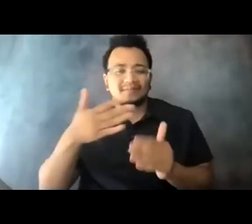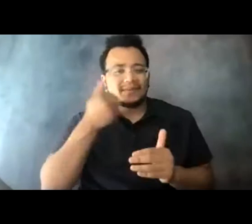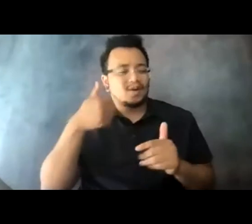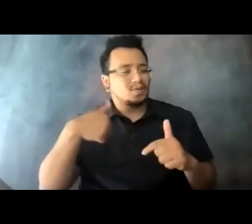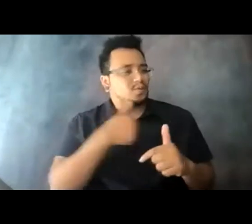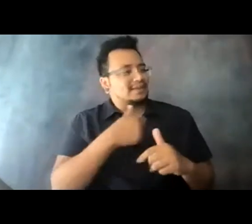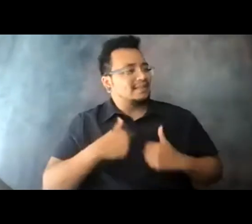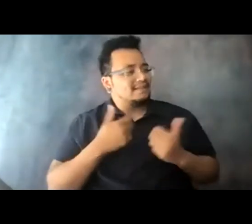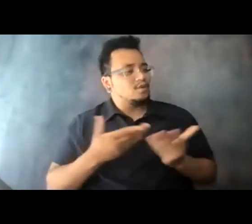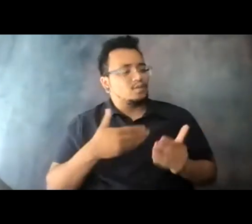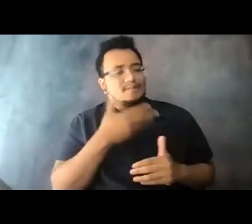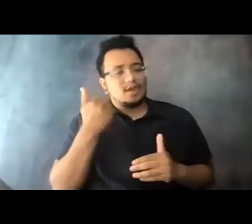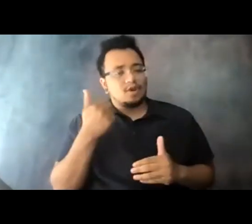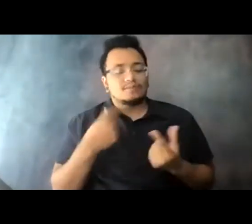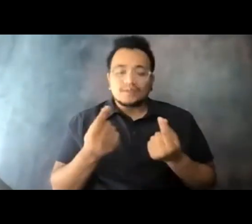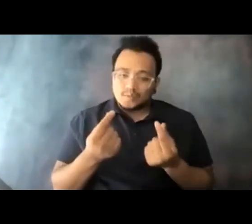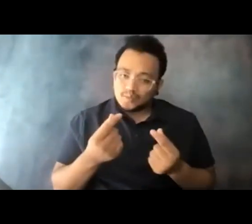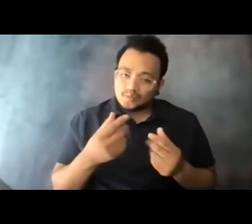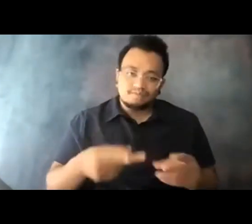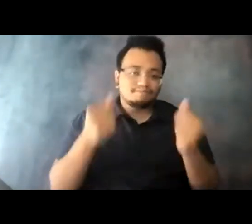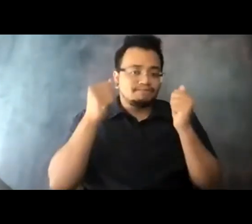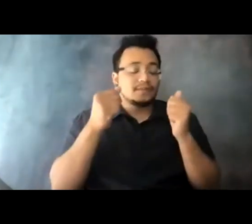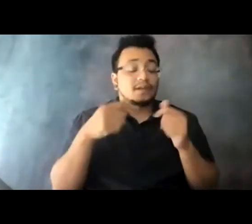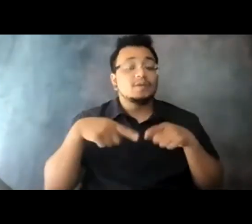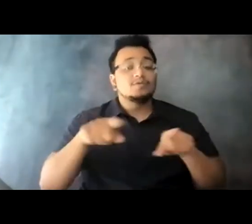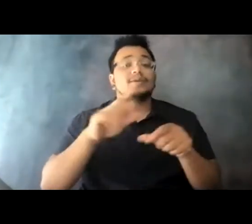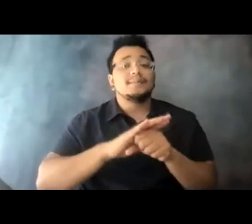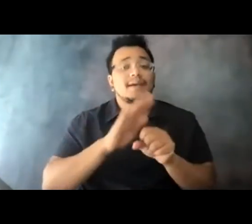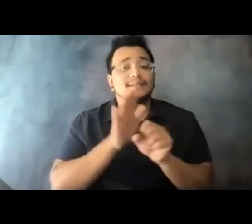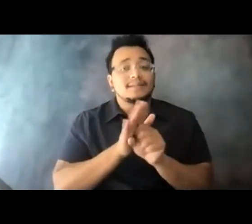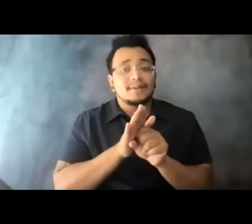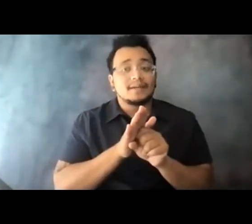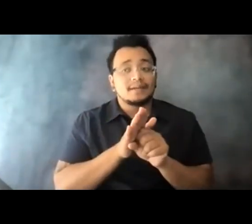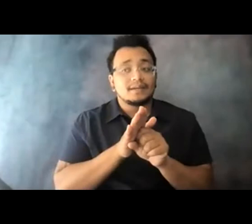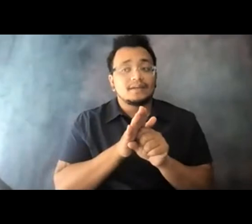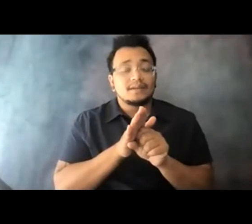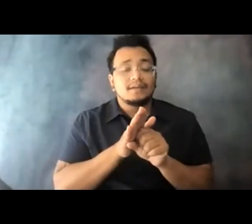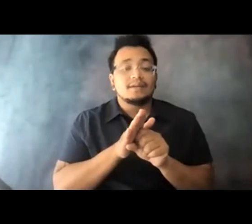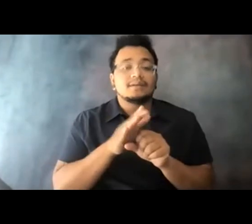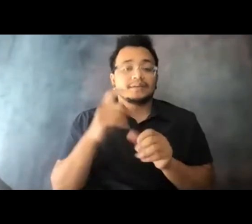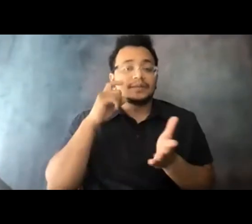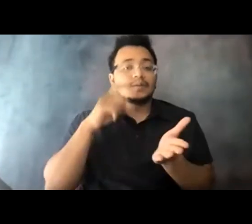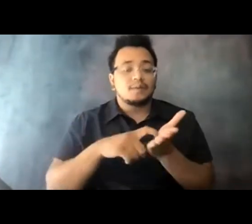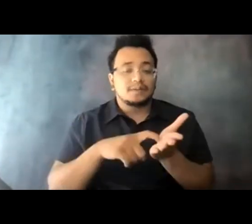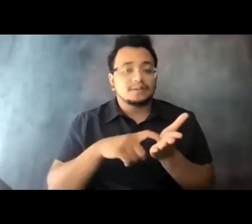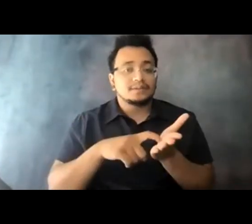15:13:33 They leaned into it, and, you know, throughout the pandemic, they saw that, the ridership there, so strong.